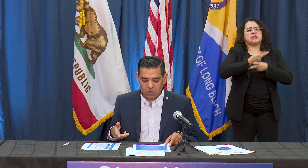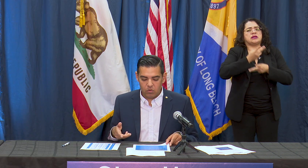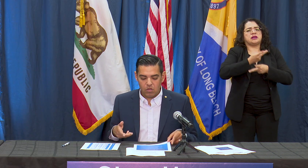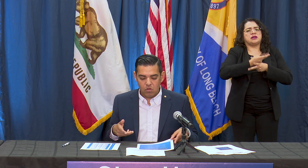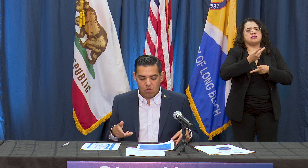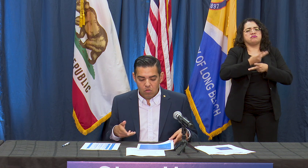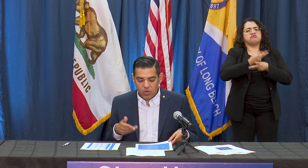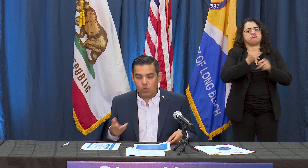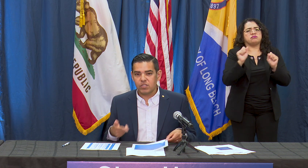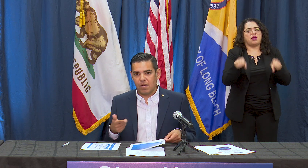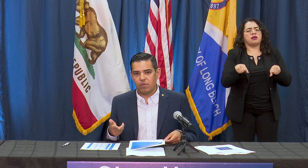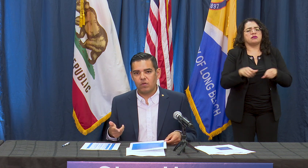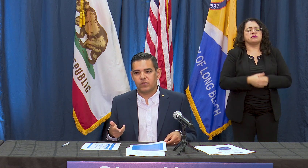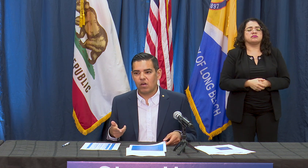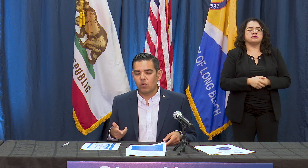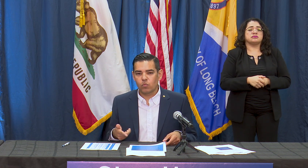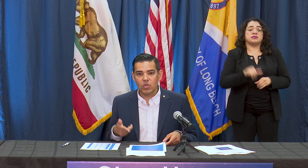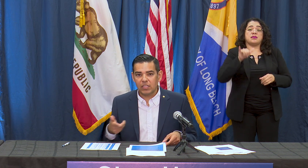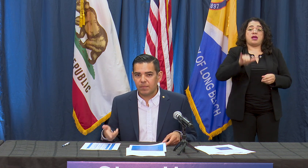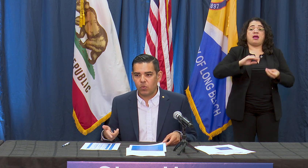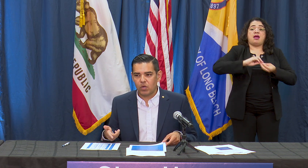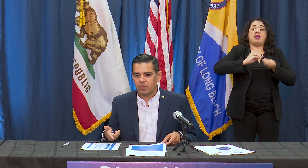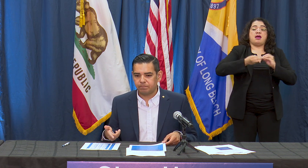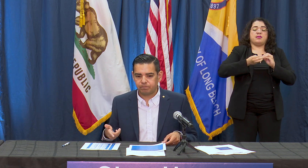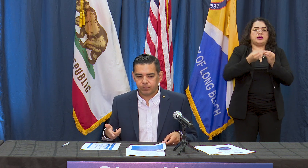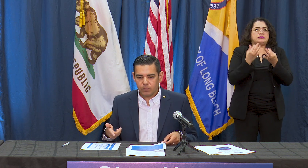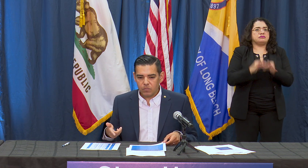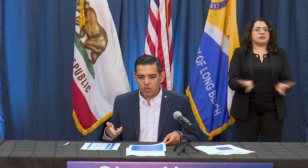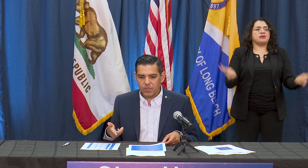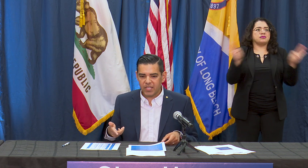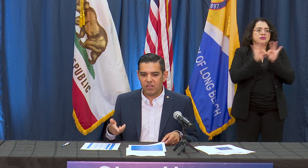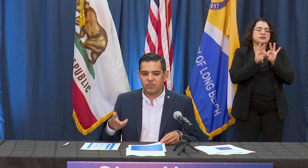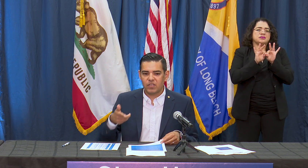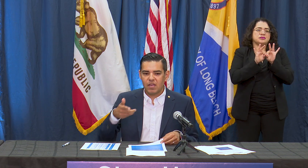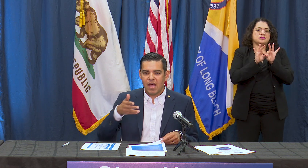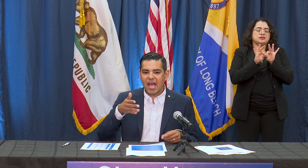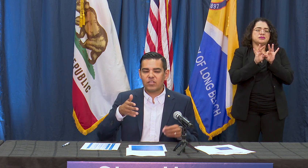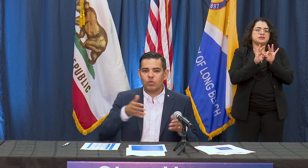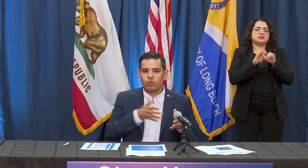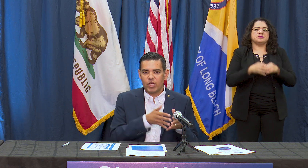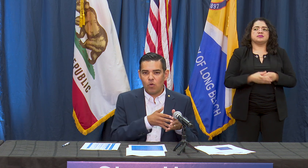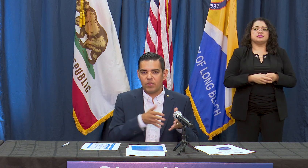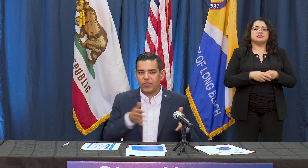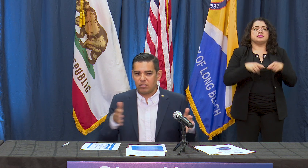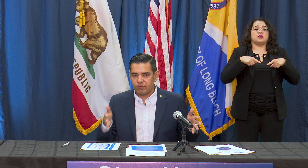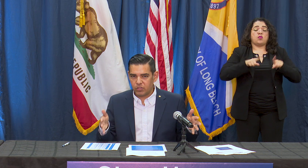those numbers are really important because as we've reopened things over